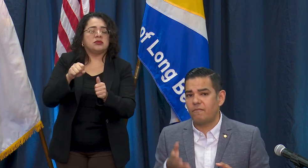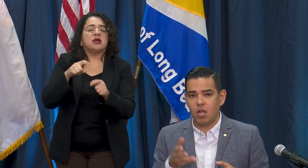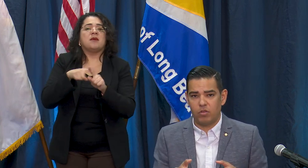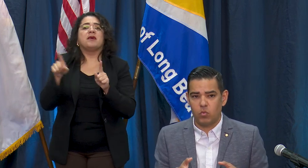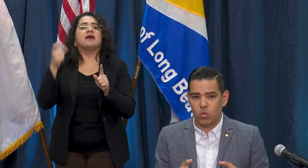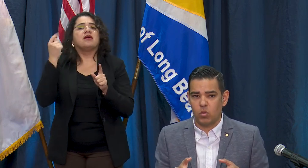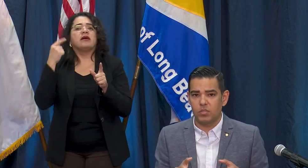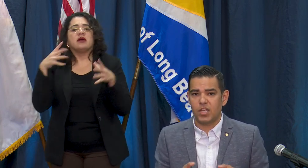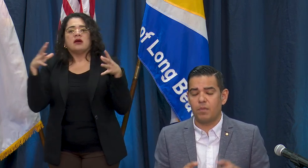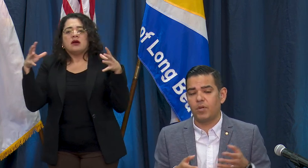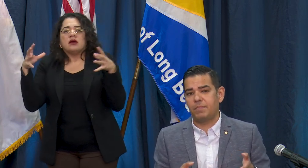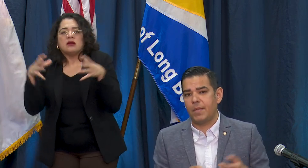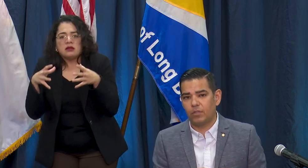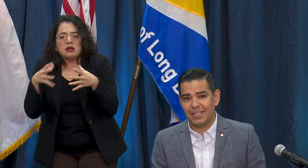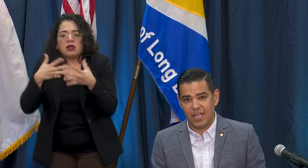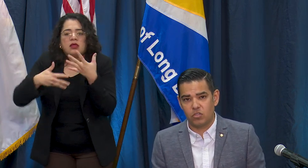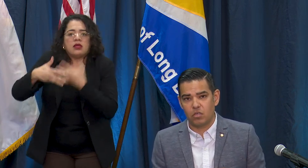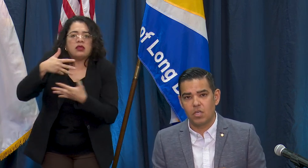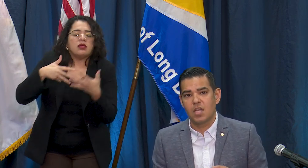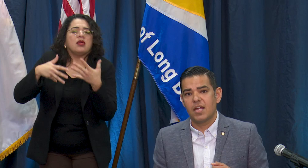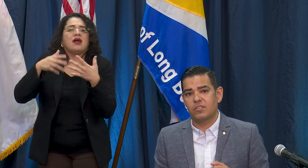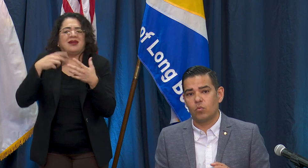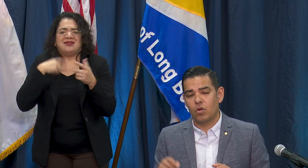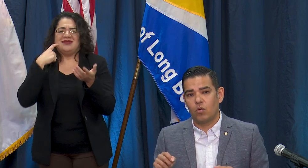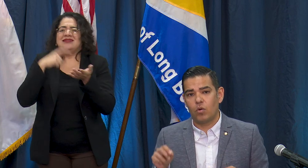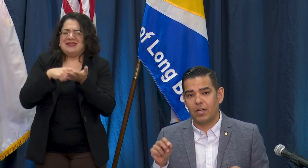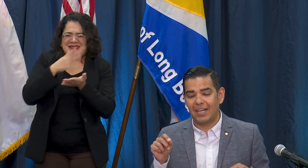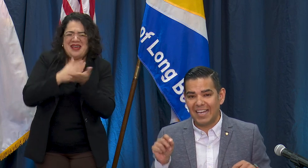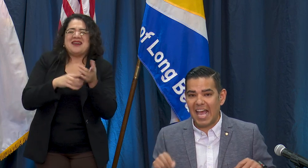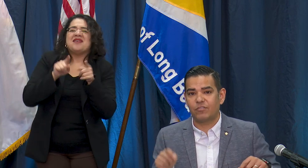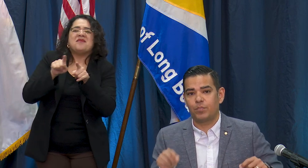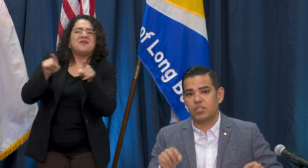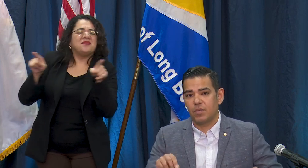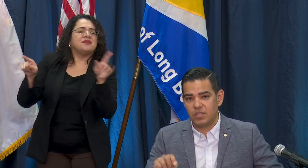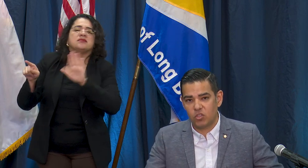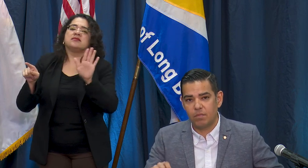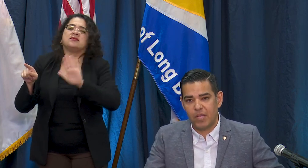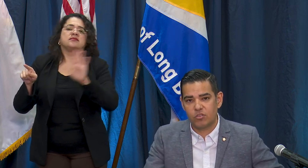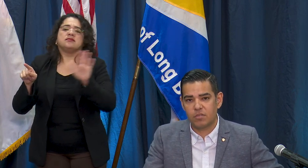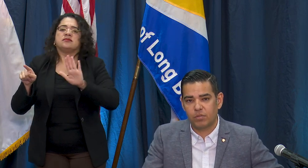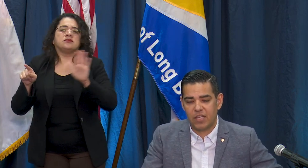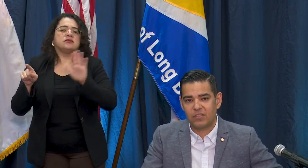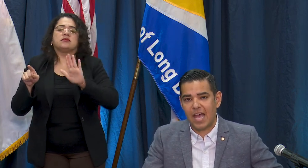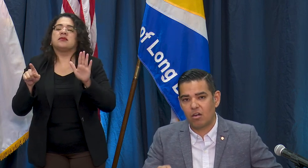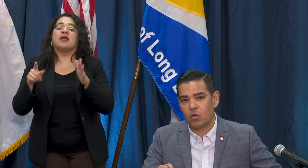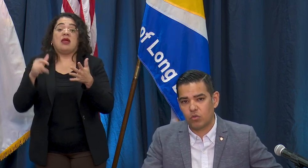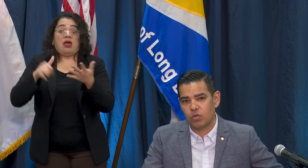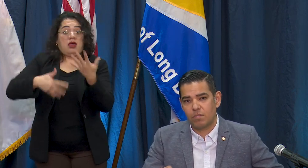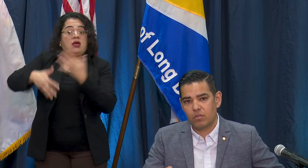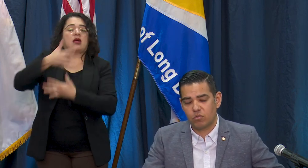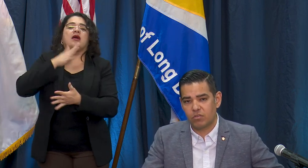following the rules, and are putting people in danger. We're going to have to put some additional measures in place at our grocery stores